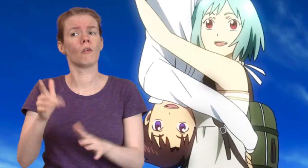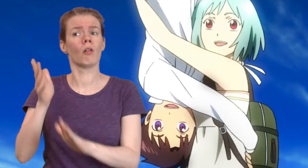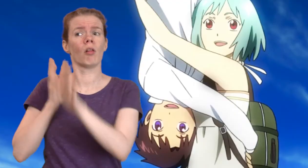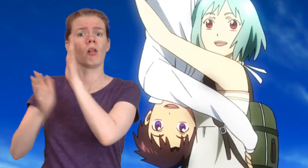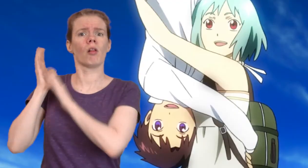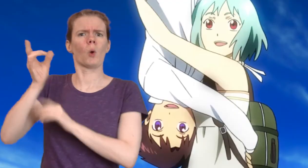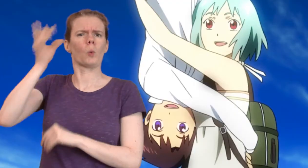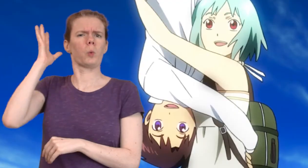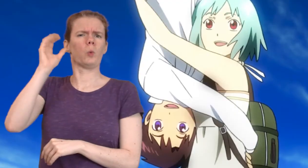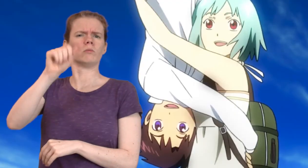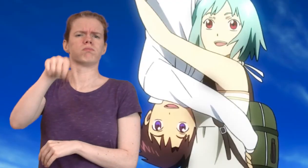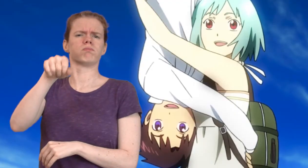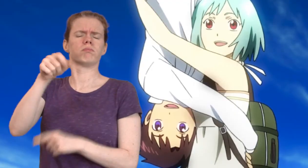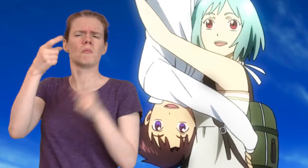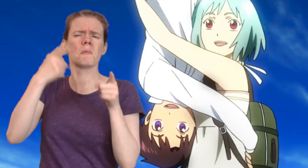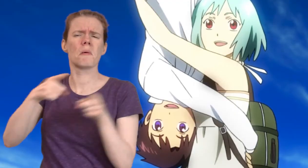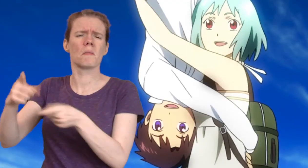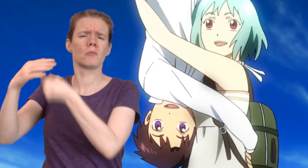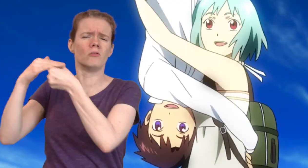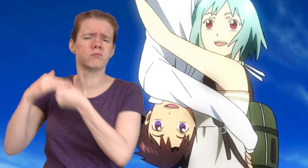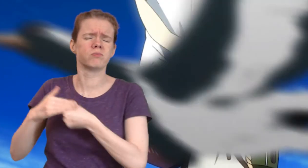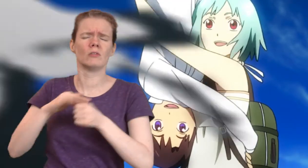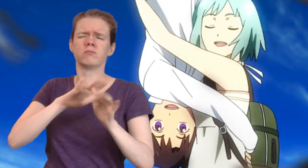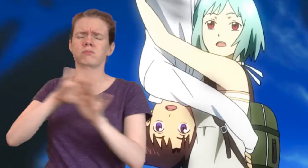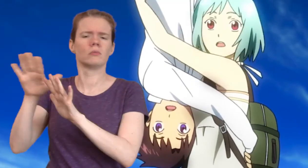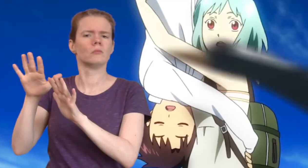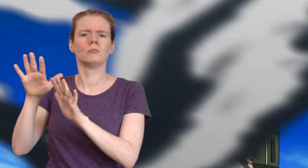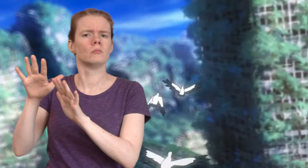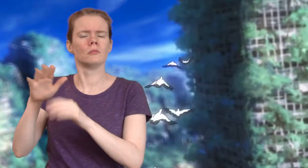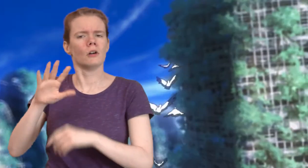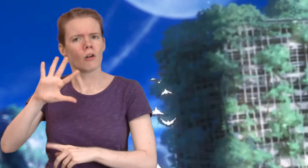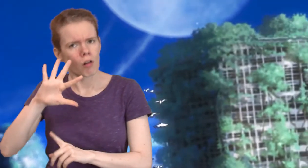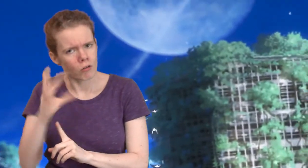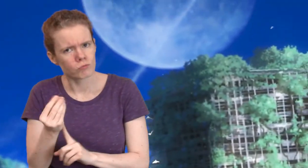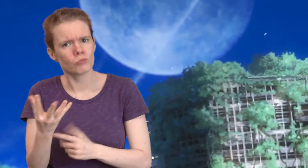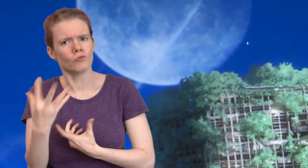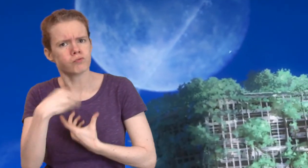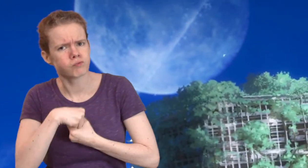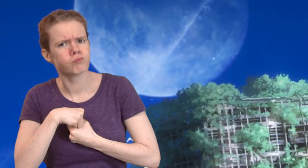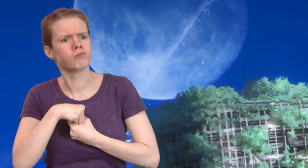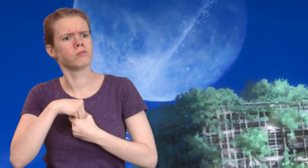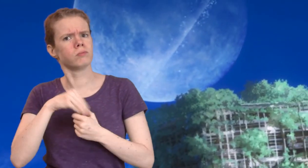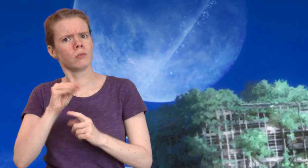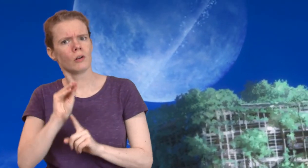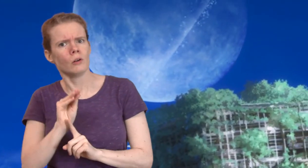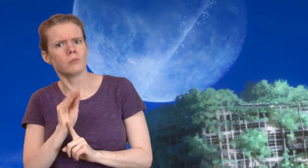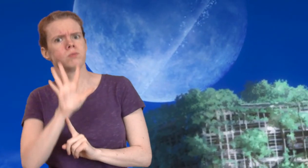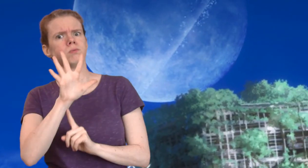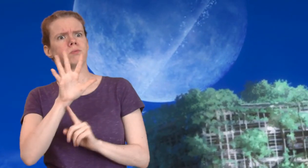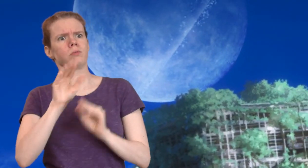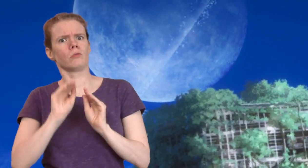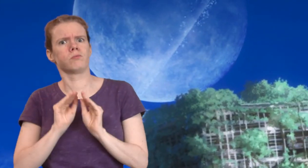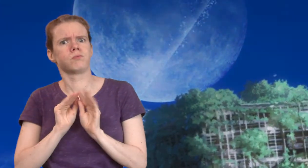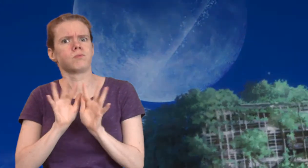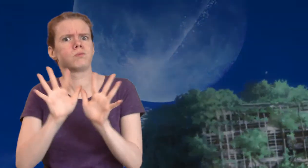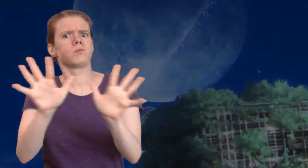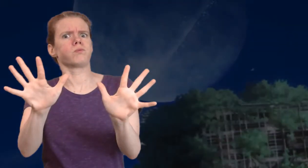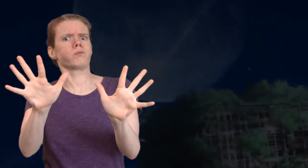The past was traumatic, but the light of our cultural heritage shines from within.